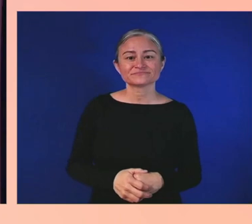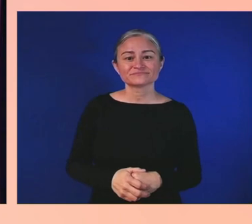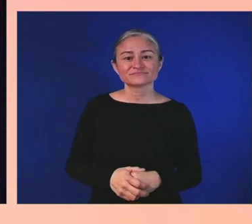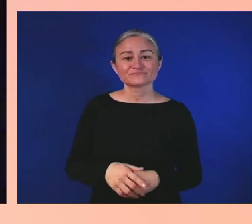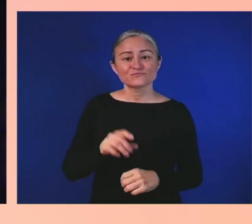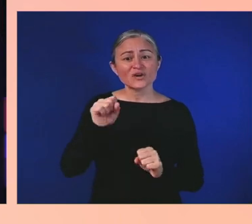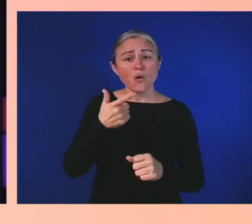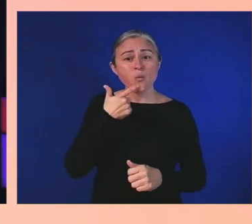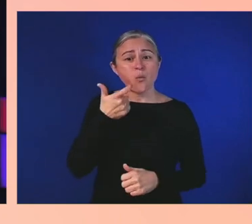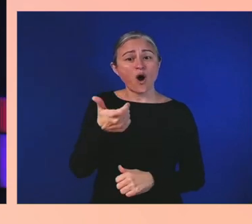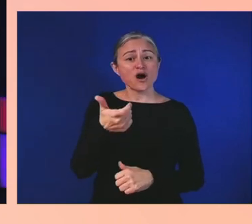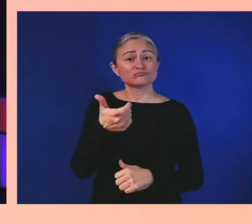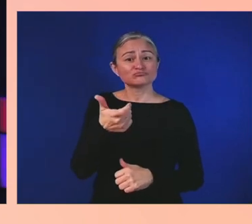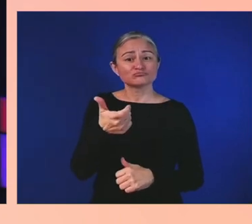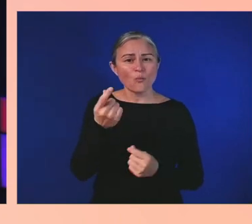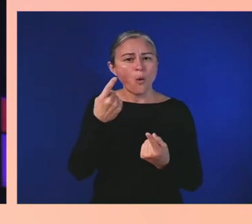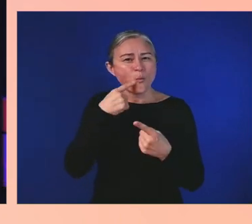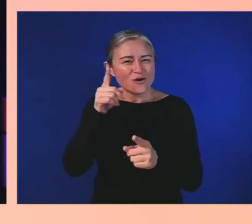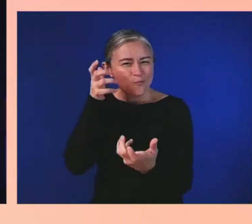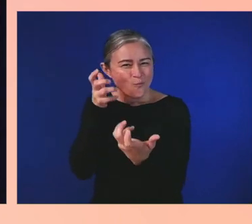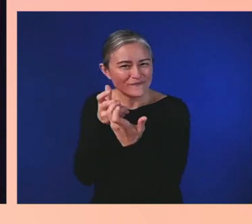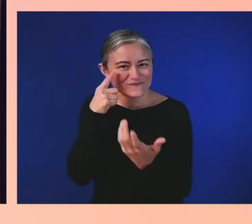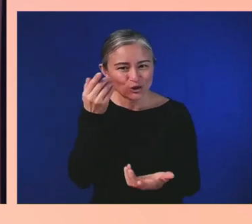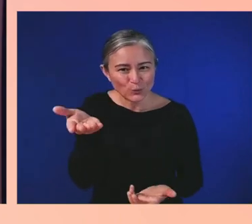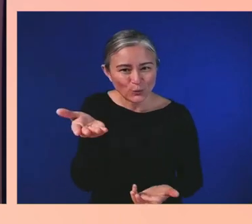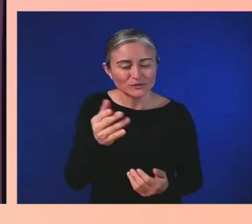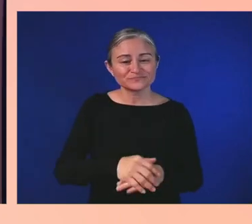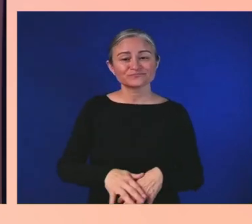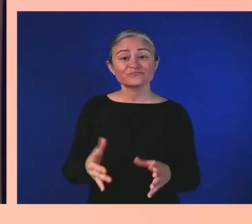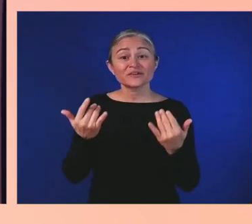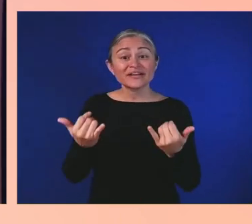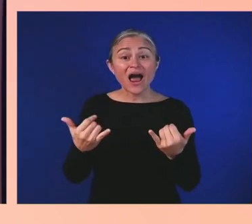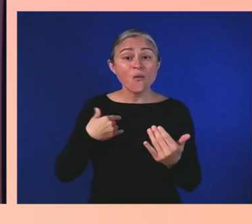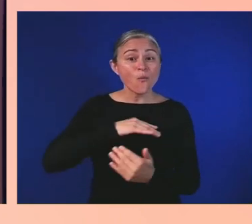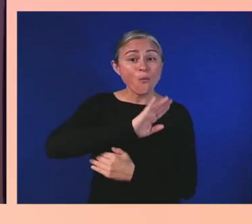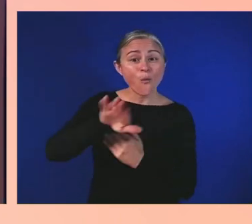disability is a part of the human experience. It is intersectional,